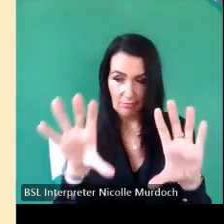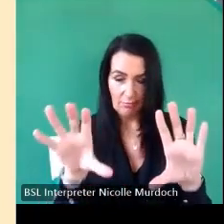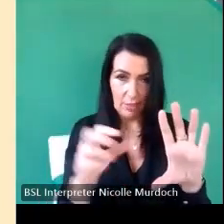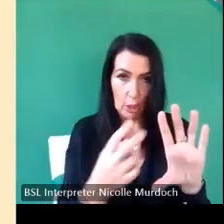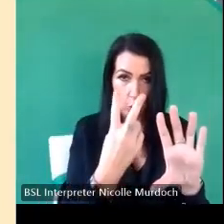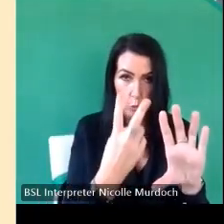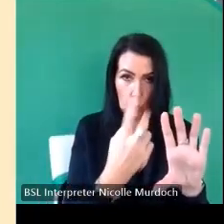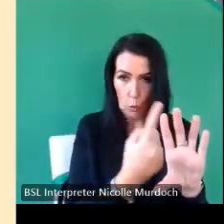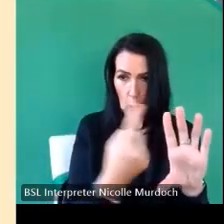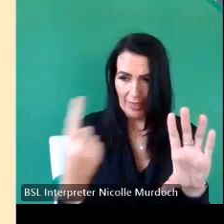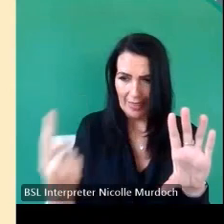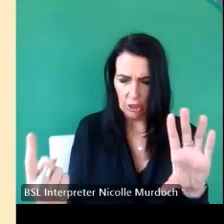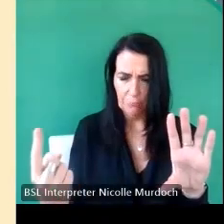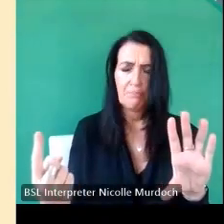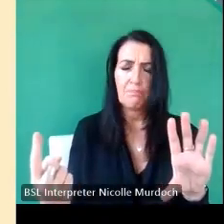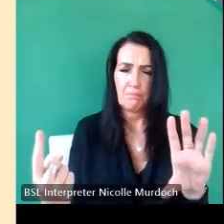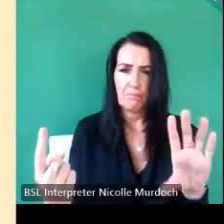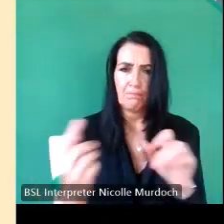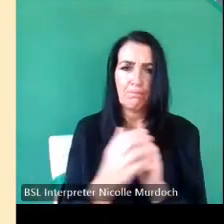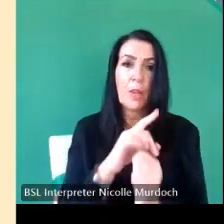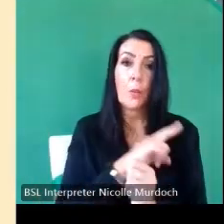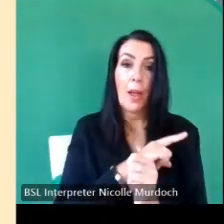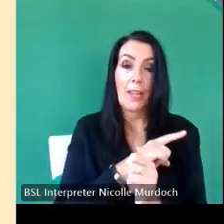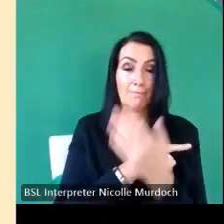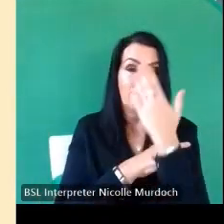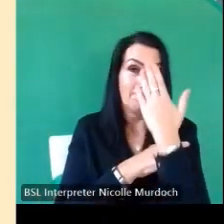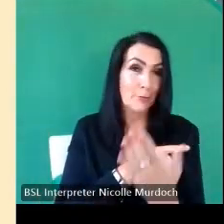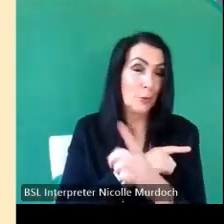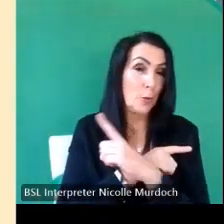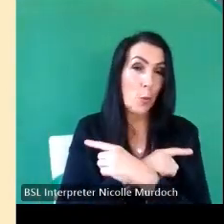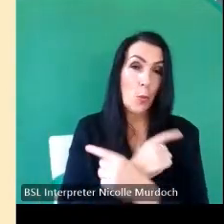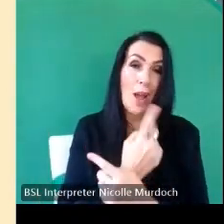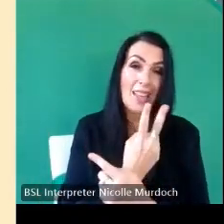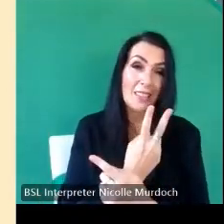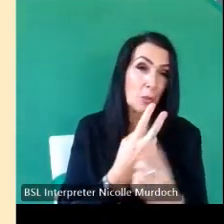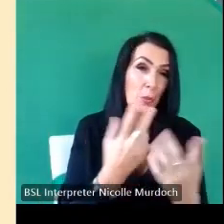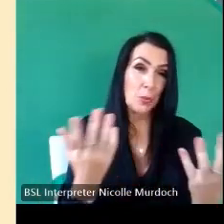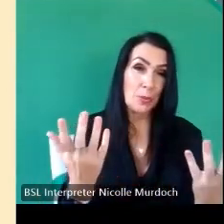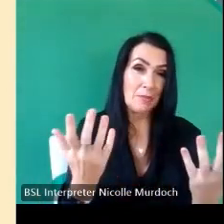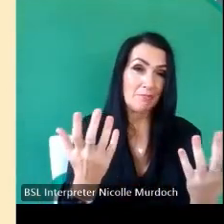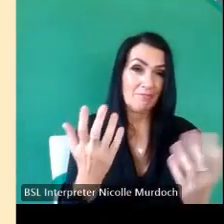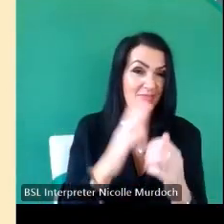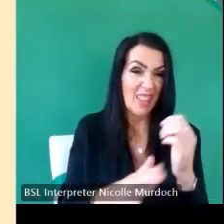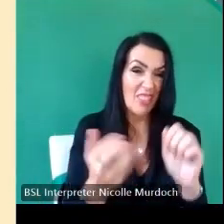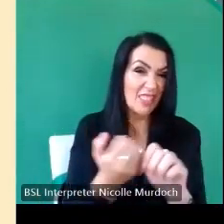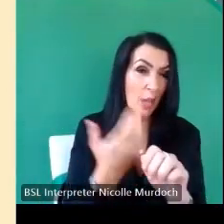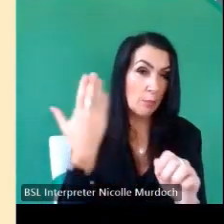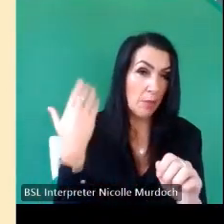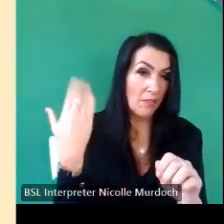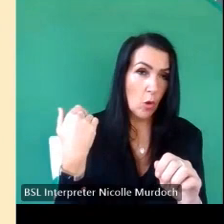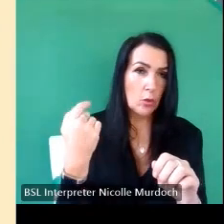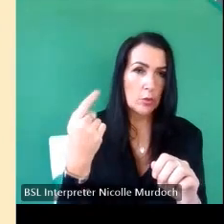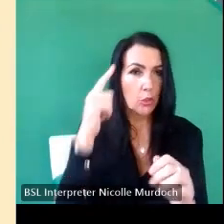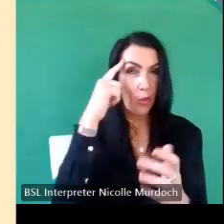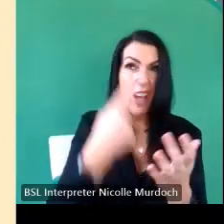Stone why we don't know uh nobody's ever done this before so I decided why and the answer is